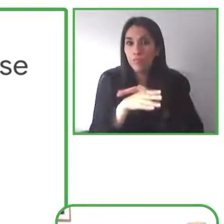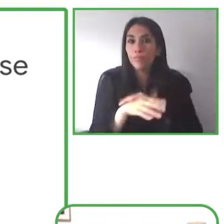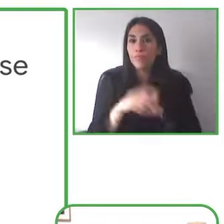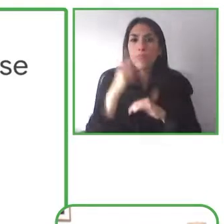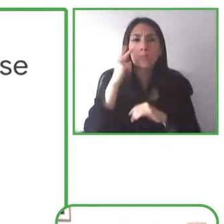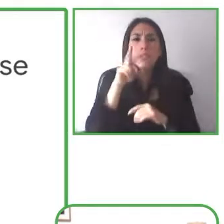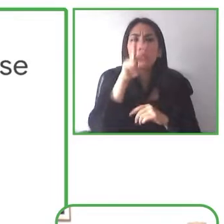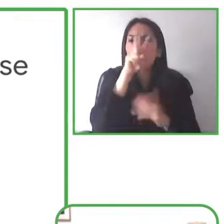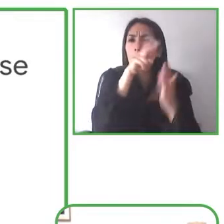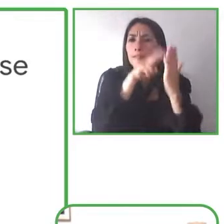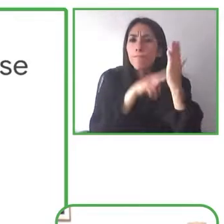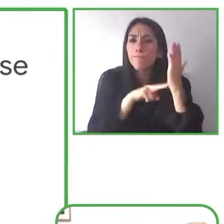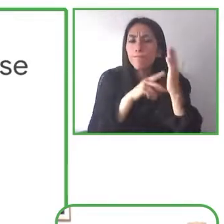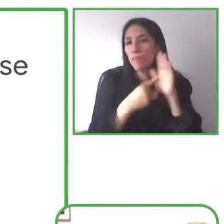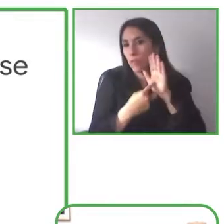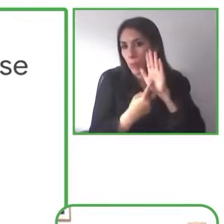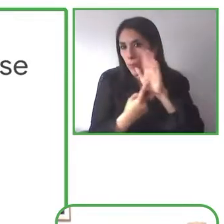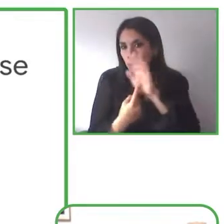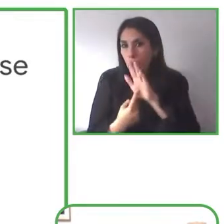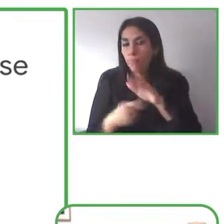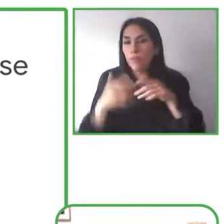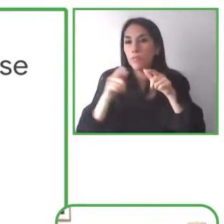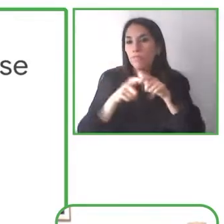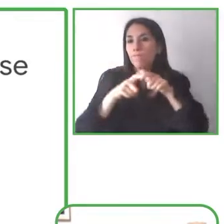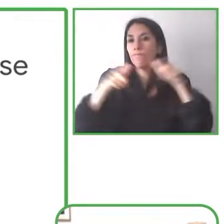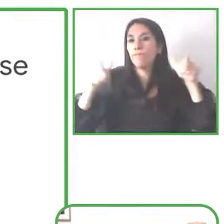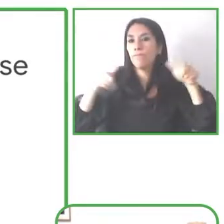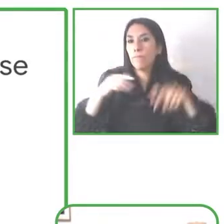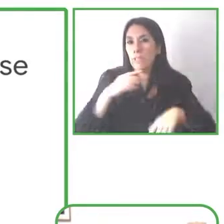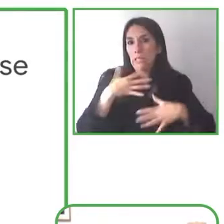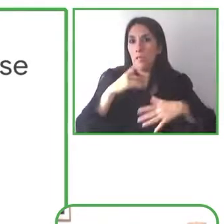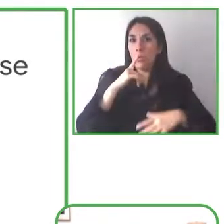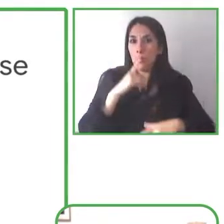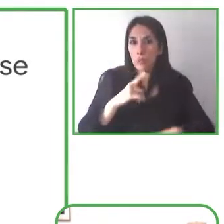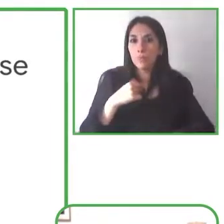changes to make your page more accessible and it also provides links to